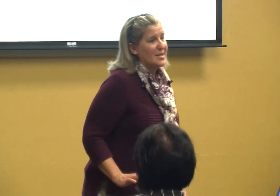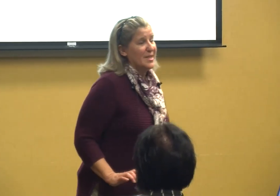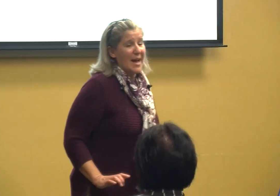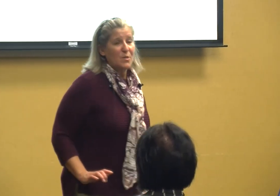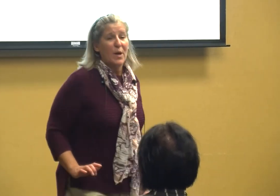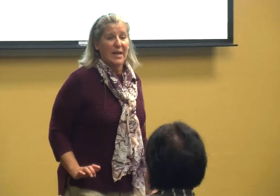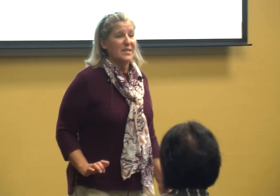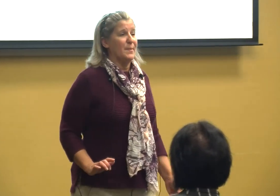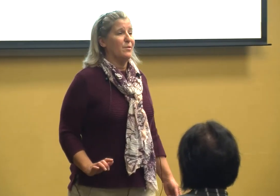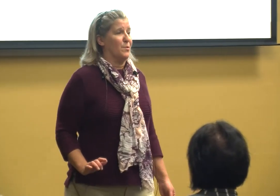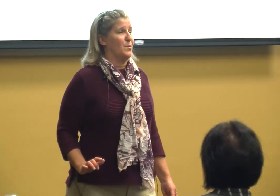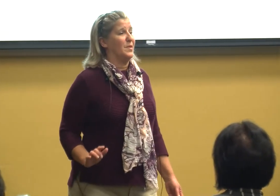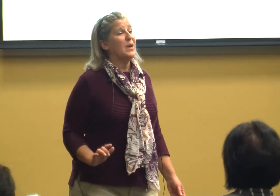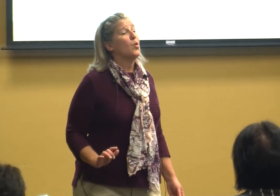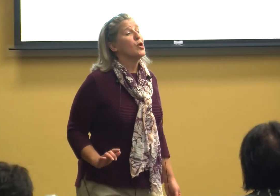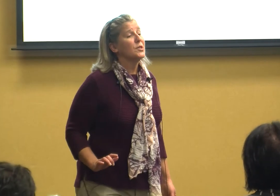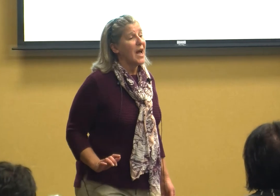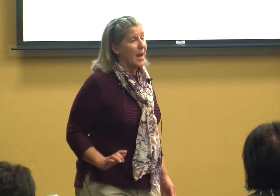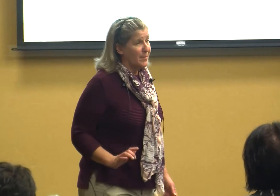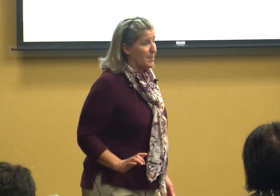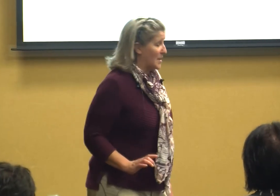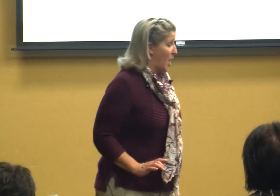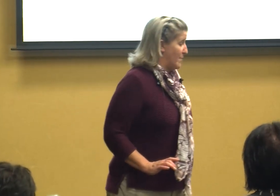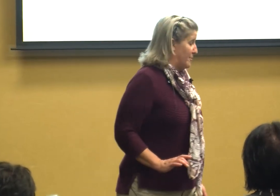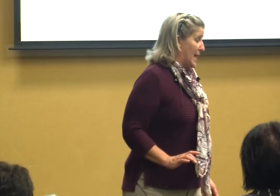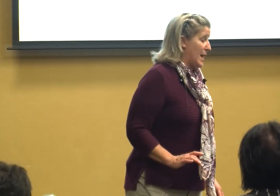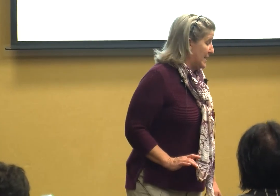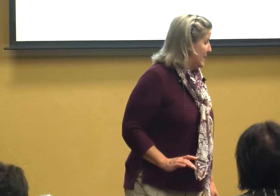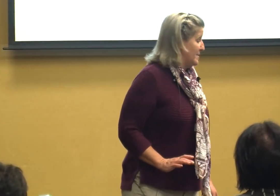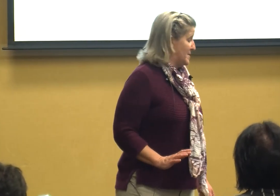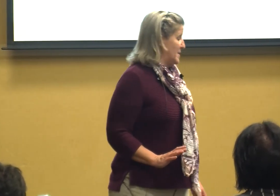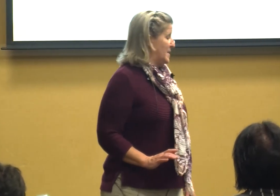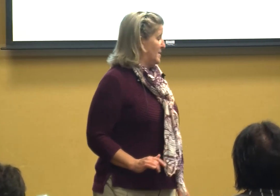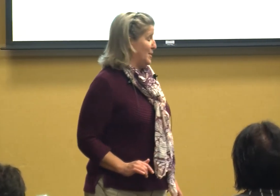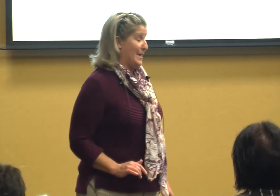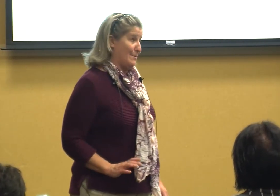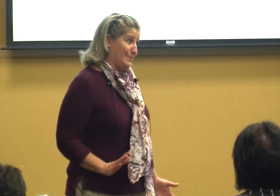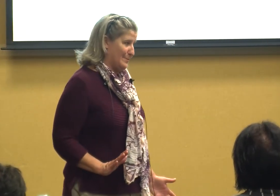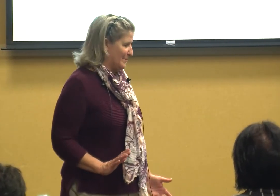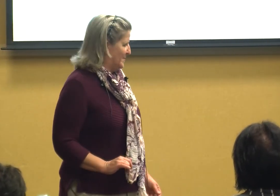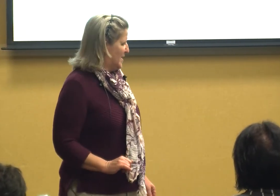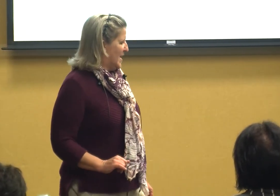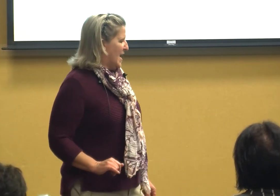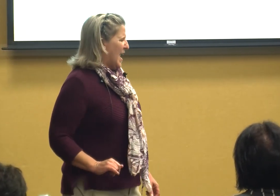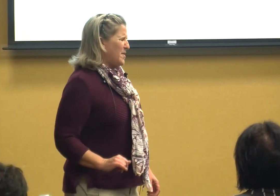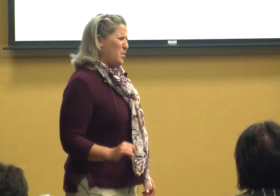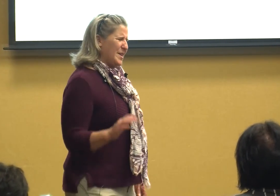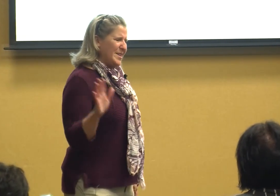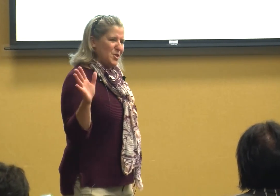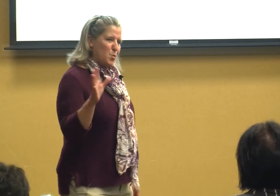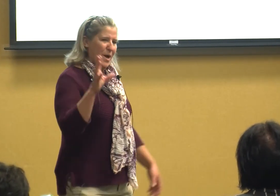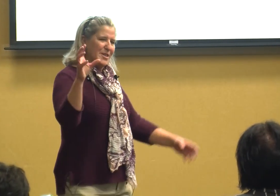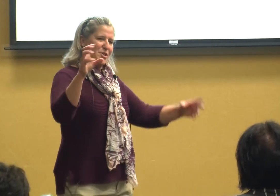that's what gets me through the worst times in my life it's it you know and then what did what did